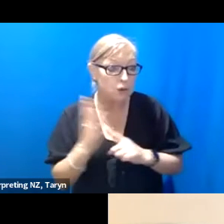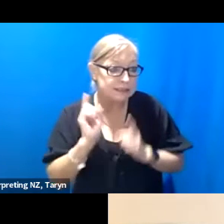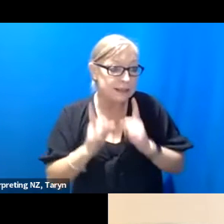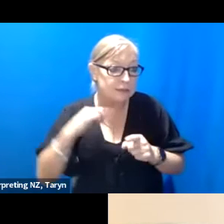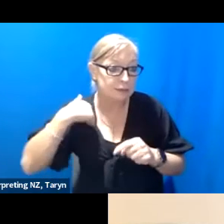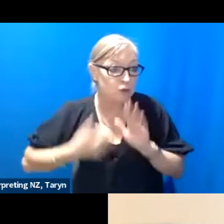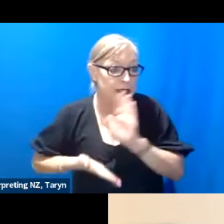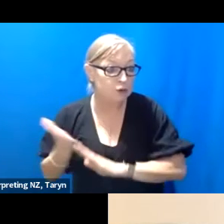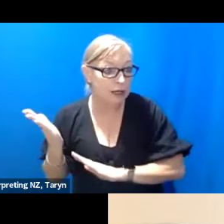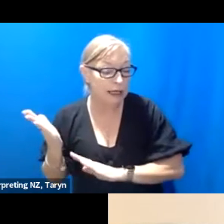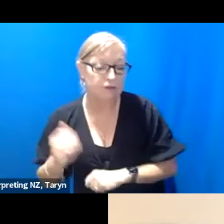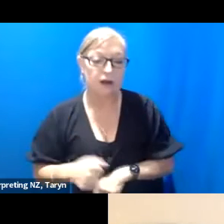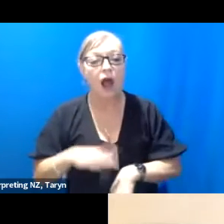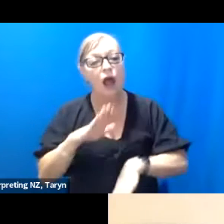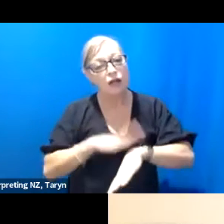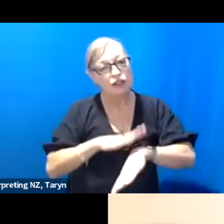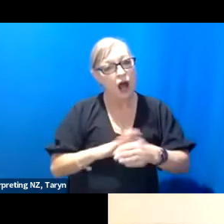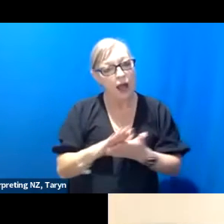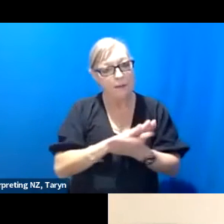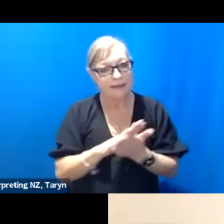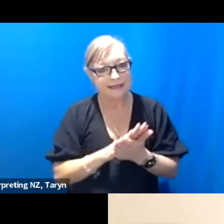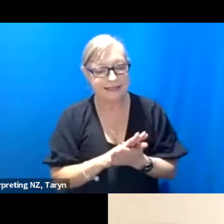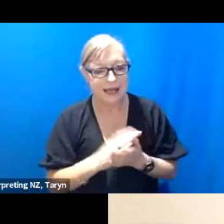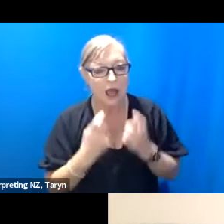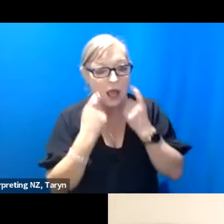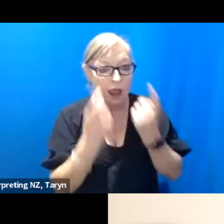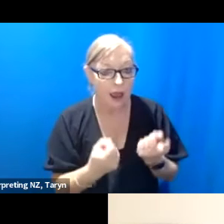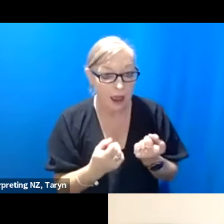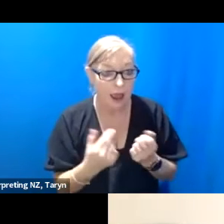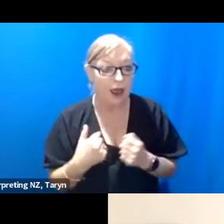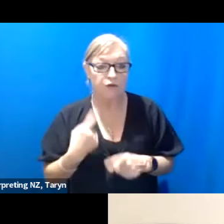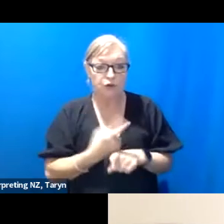Time as care, obviously when you're coming to scheduling of projects,